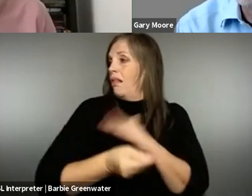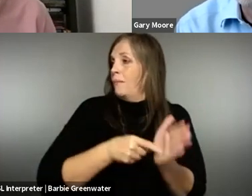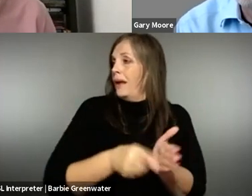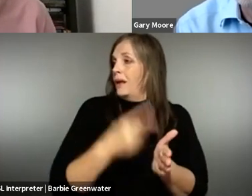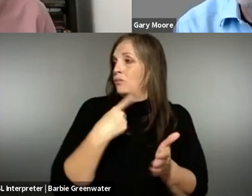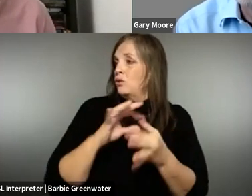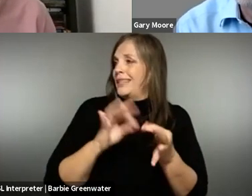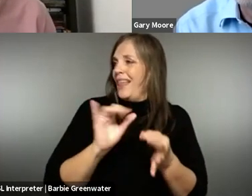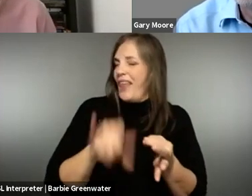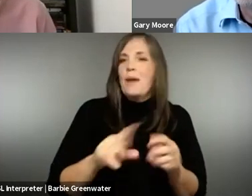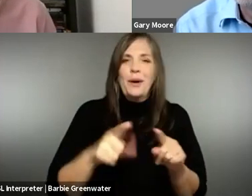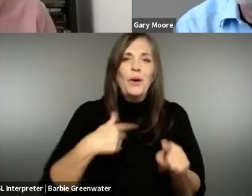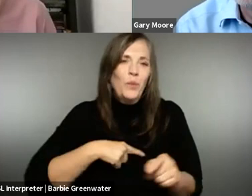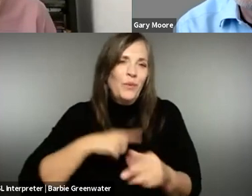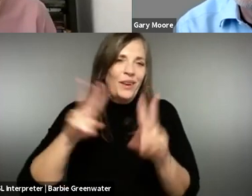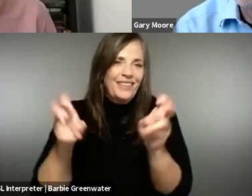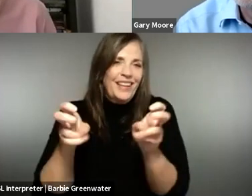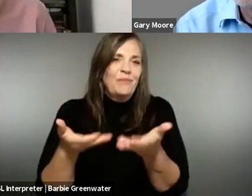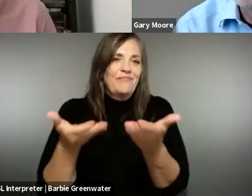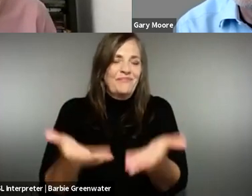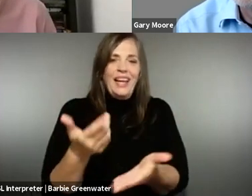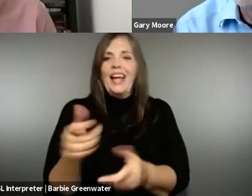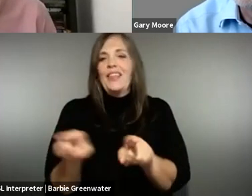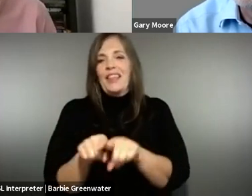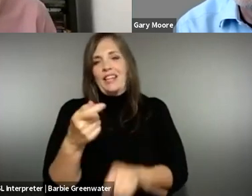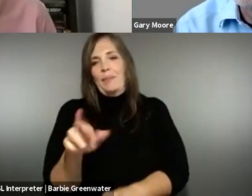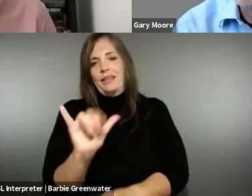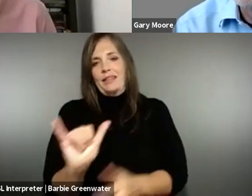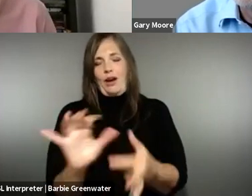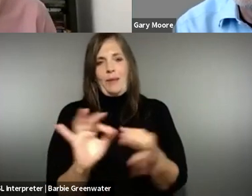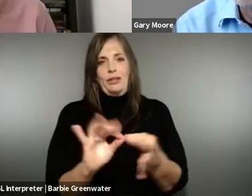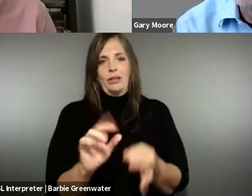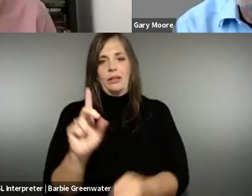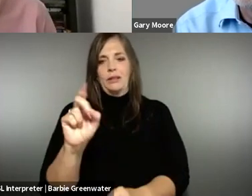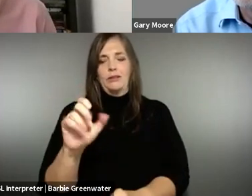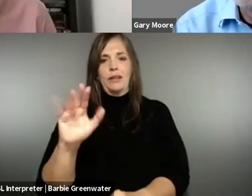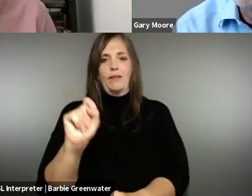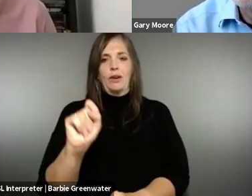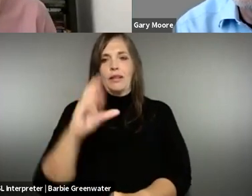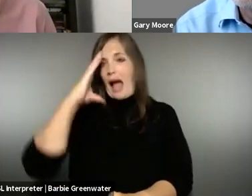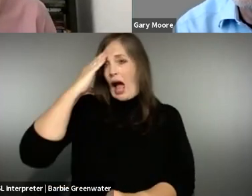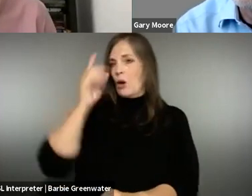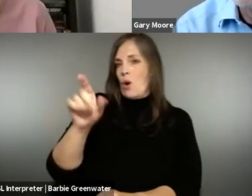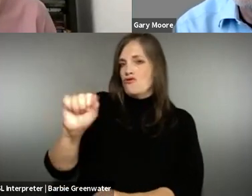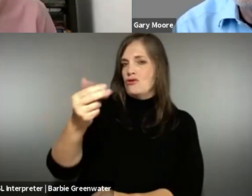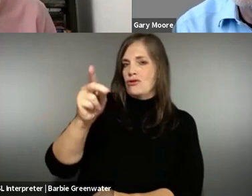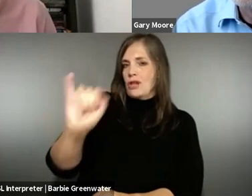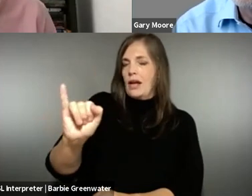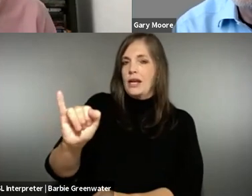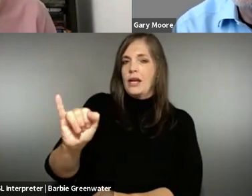projects on authoring tools by default accessibility. I did not pay him to say that, by the way. But it's the same thing that Gary talked about,